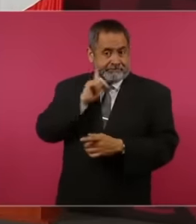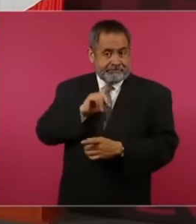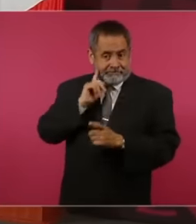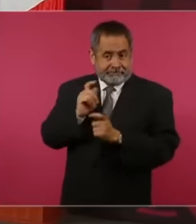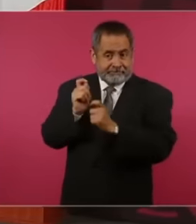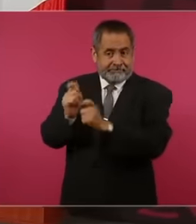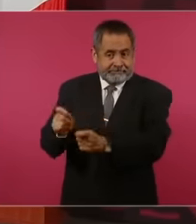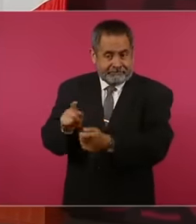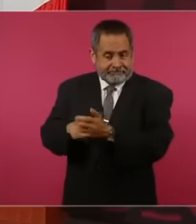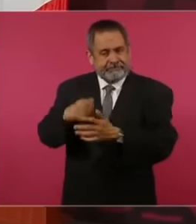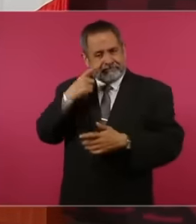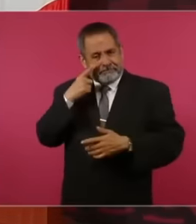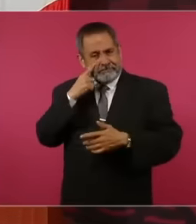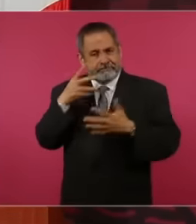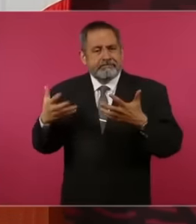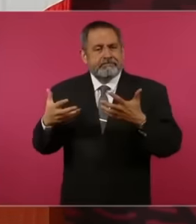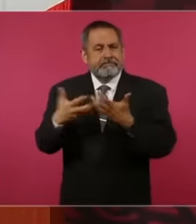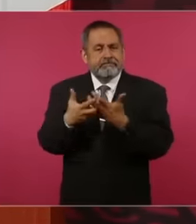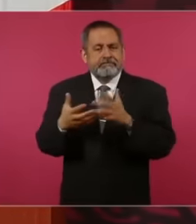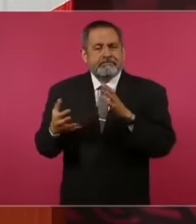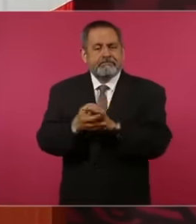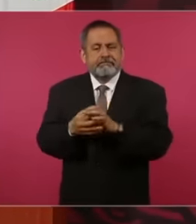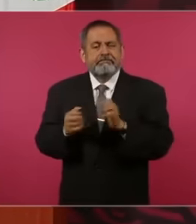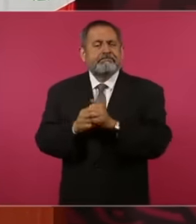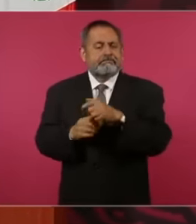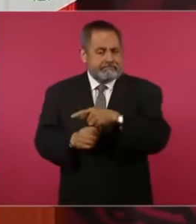Mexico her